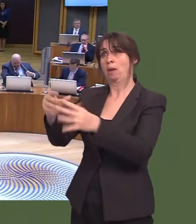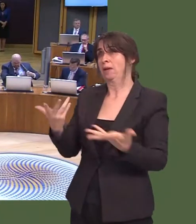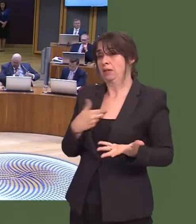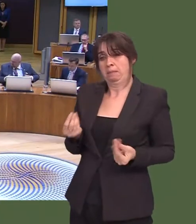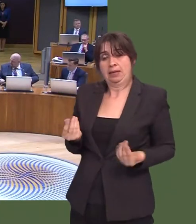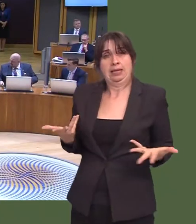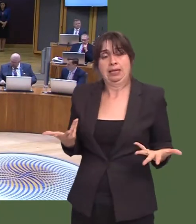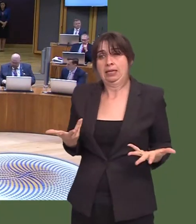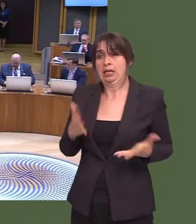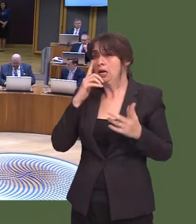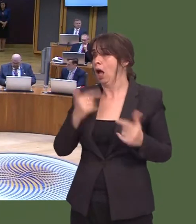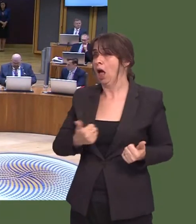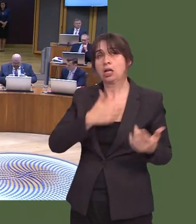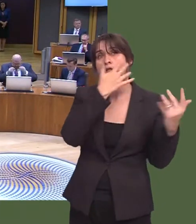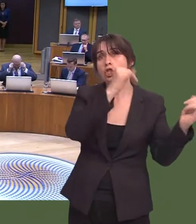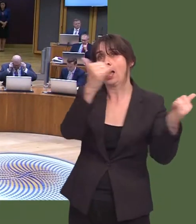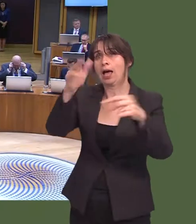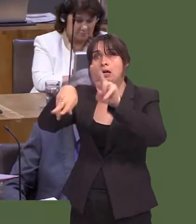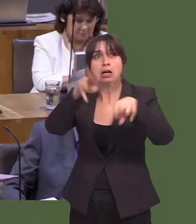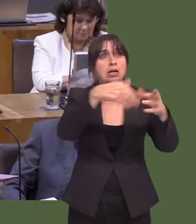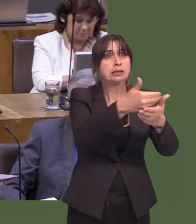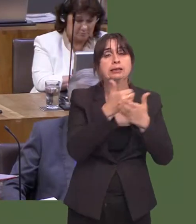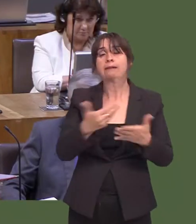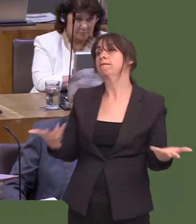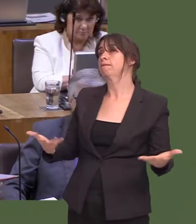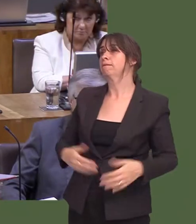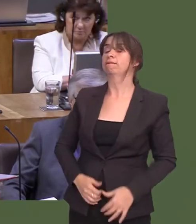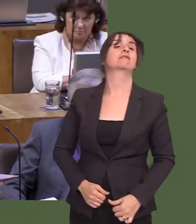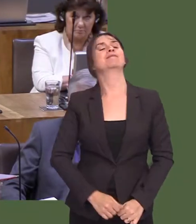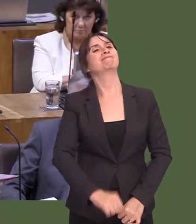Y cynghorwyr, yn fy marn i, sydd i fod i redeg awdurdod lleol, nid swyddogion, ta beth.